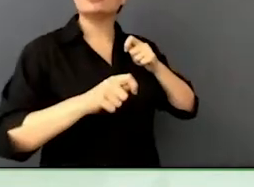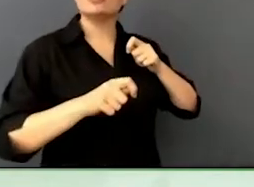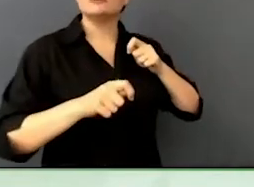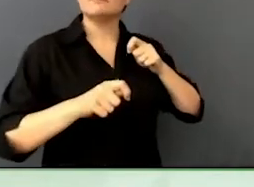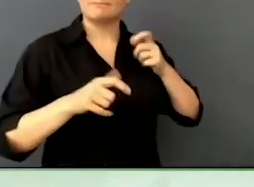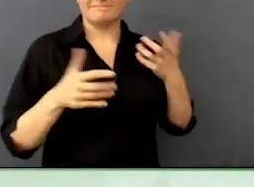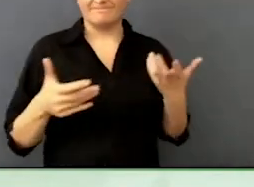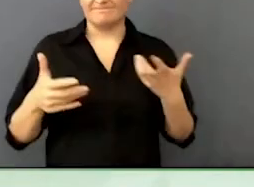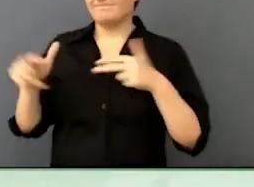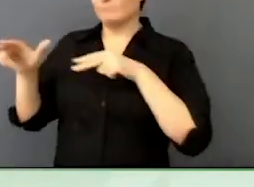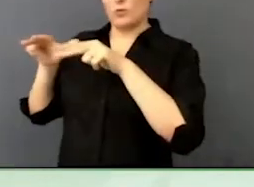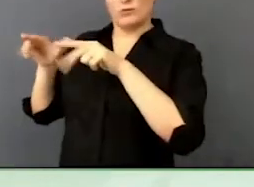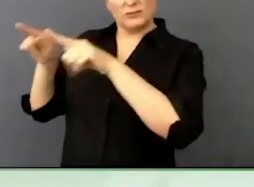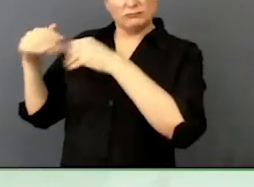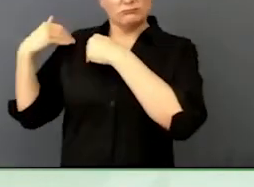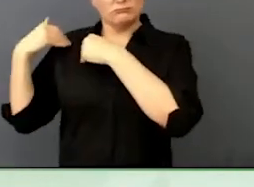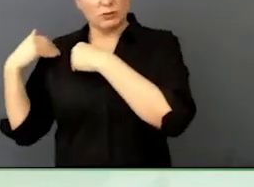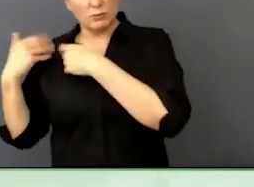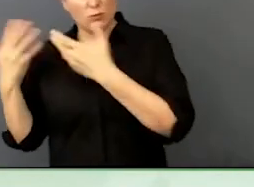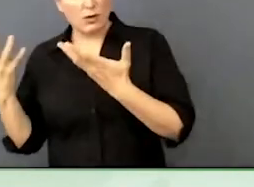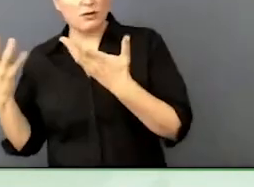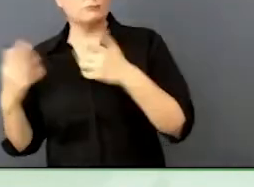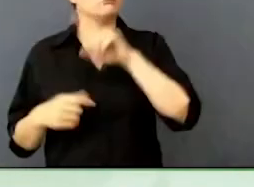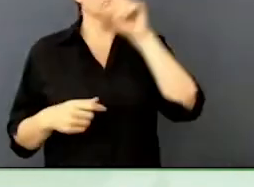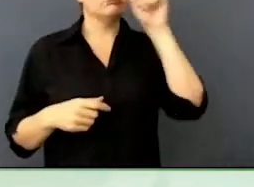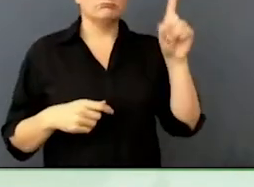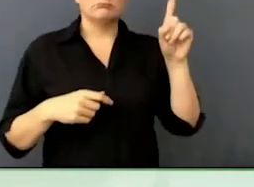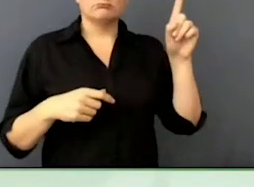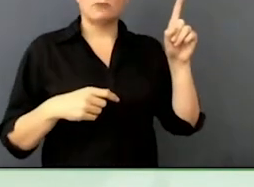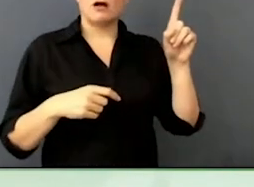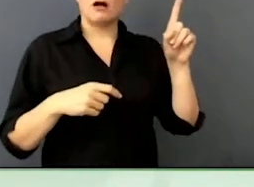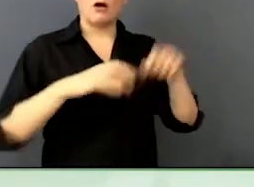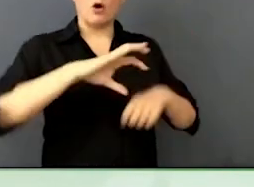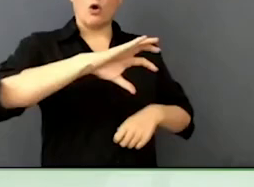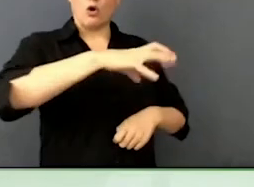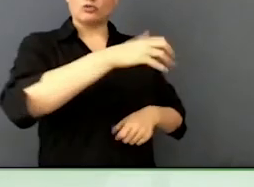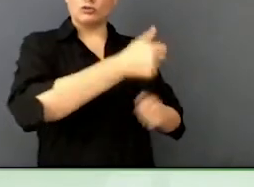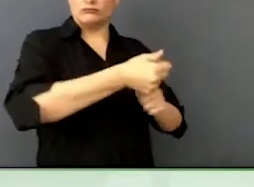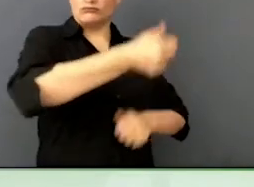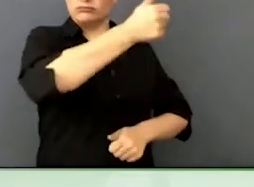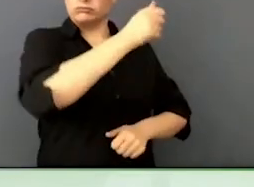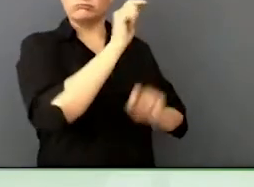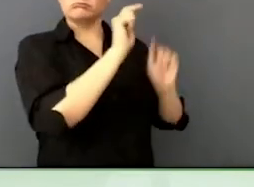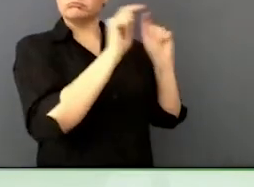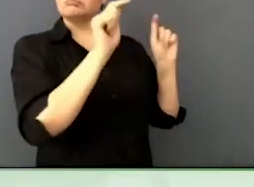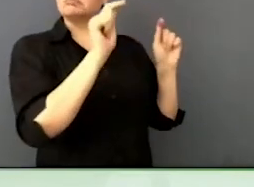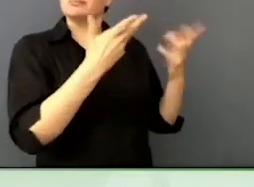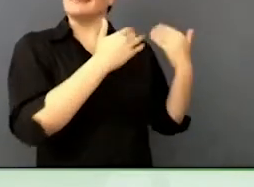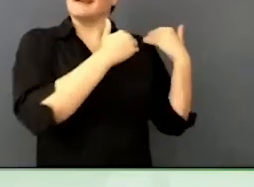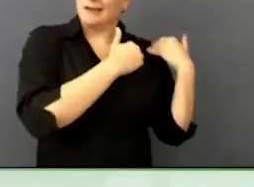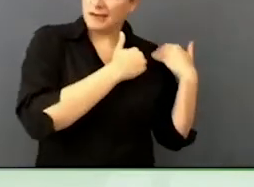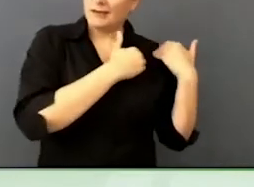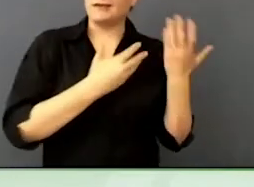To be put high on the agenda within the companies that it is relevant for the future.